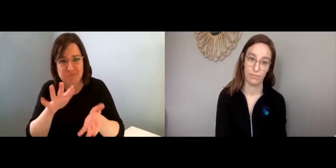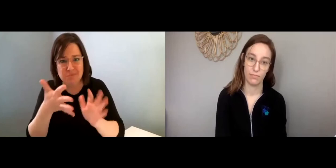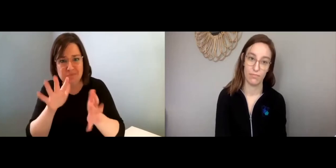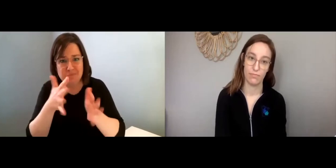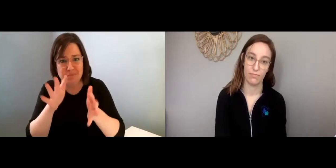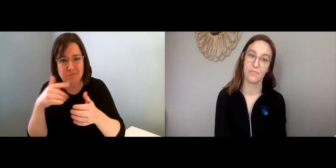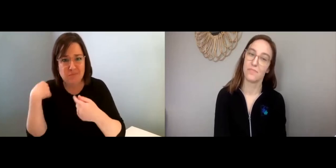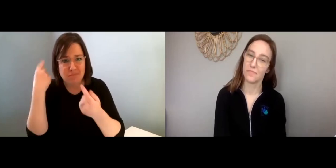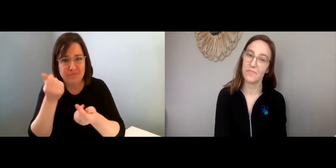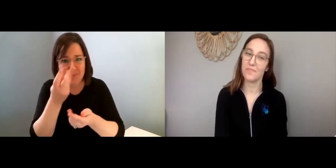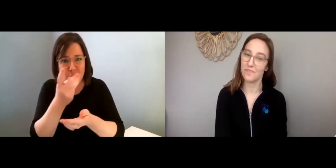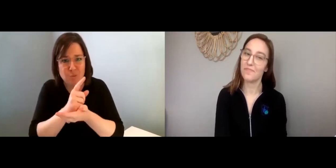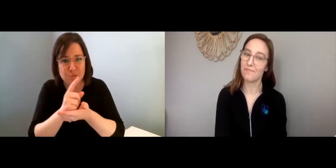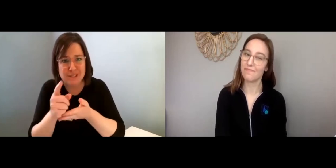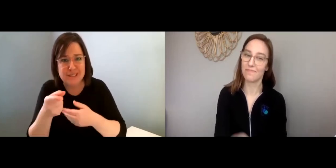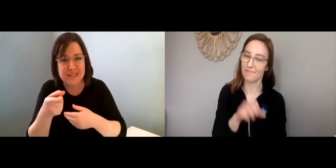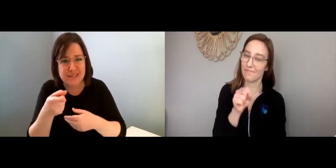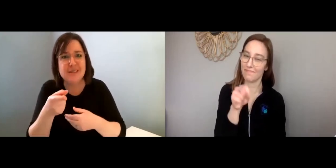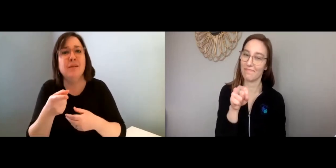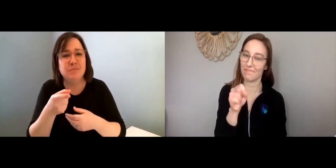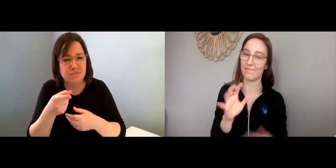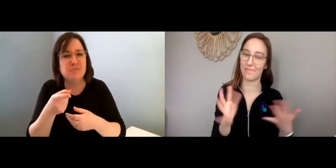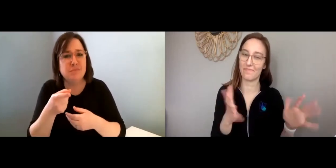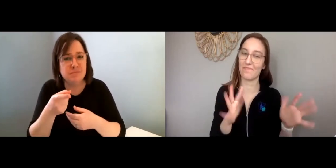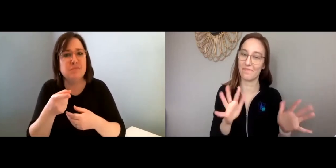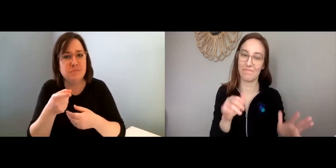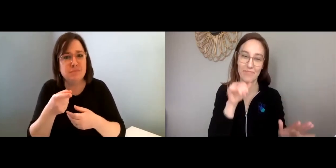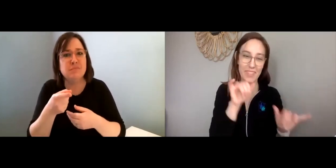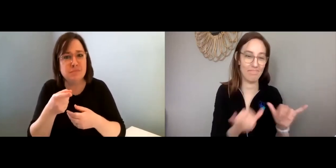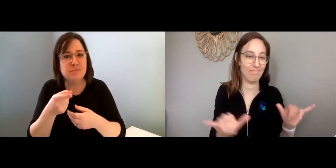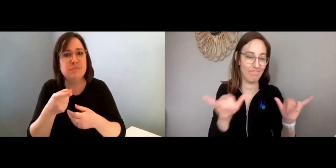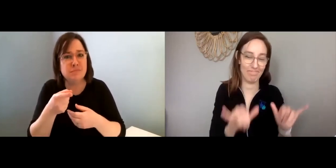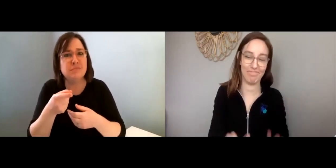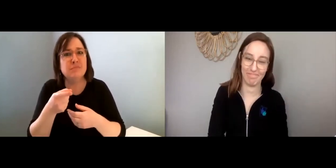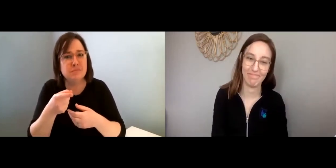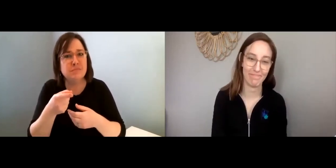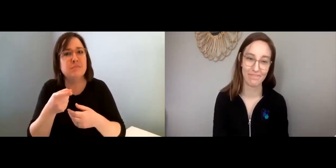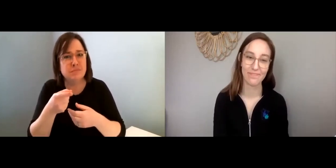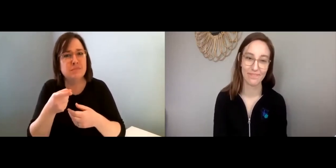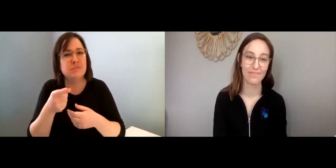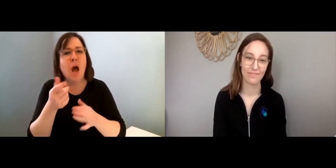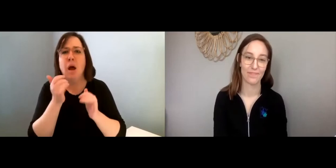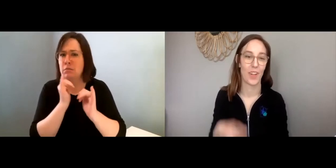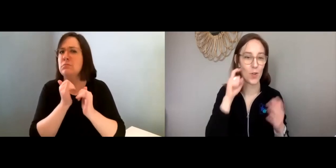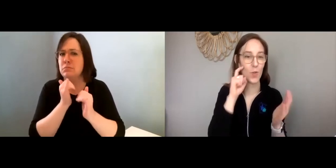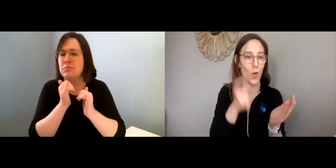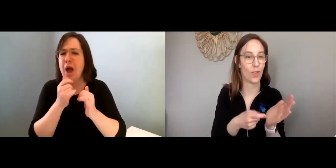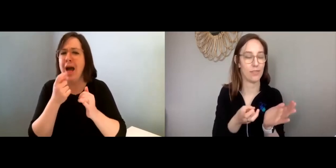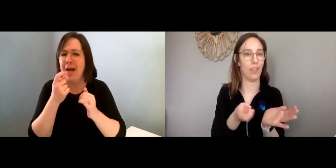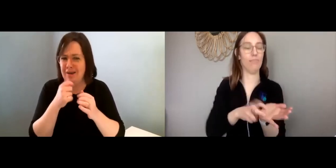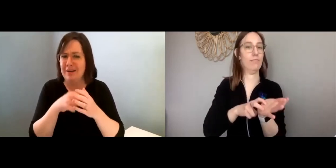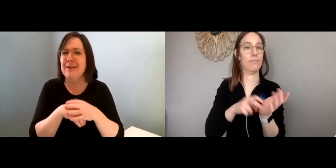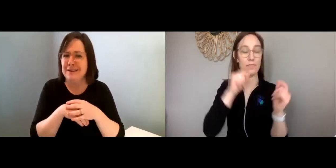Have you noticed that your sleep has been different for the last few weeks? Maggie: Yes, it’s definitely changed. Not the usual sleep patterns.